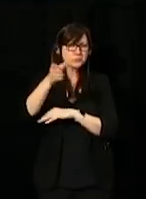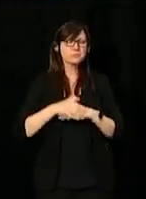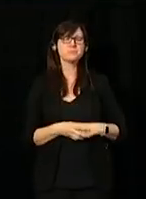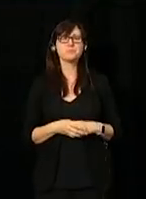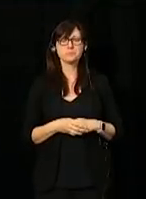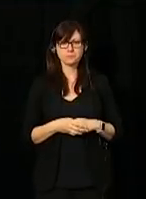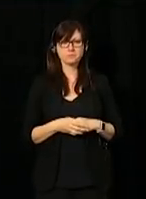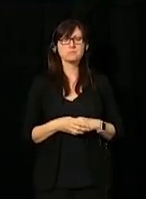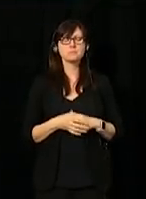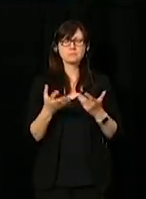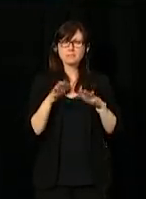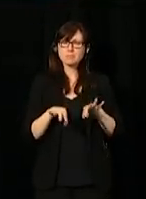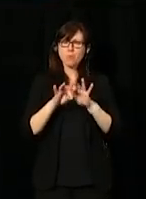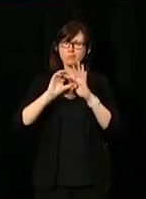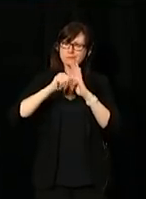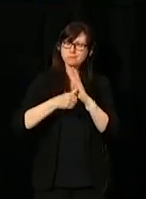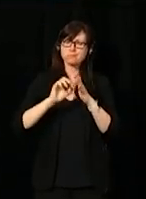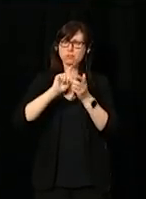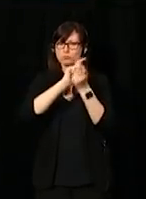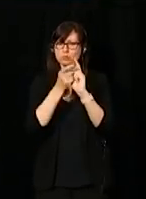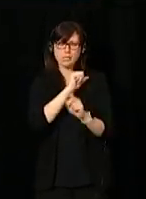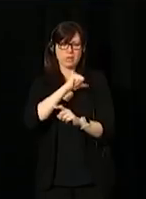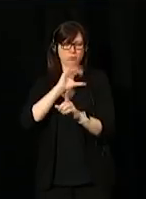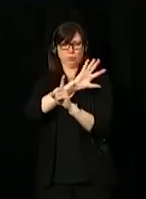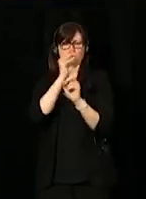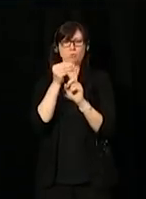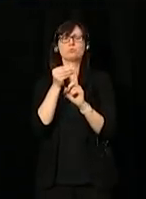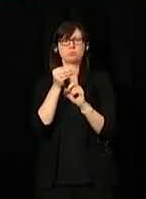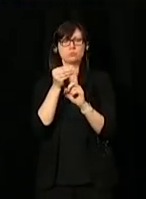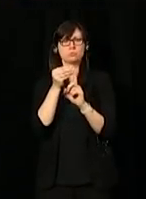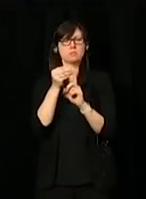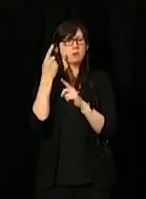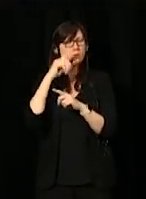In order to create a culture we need in the public service.